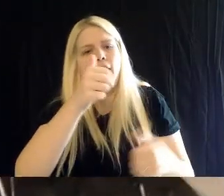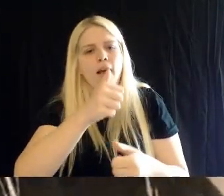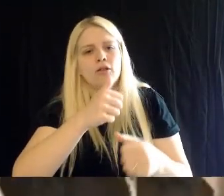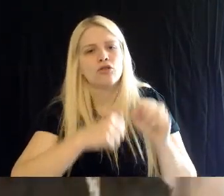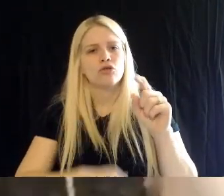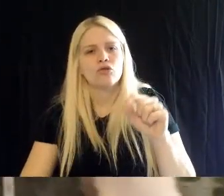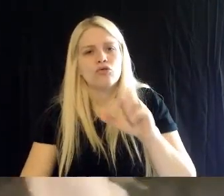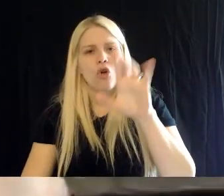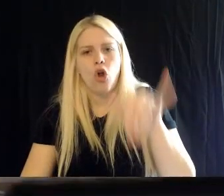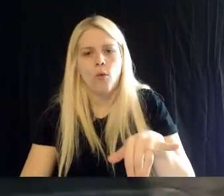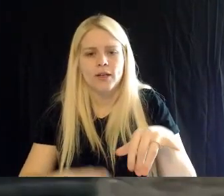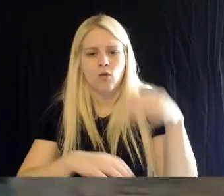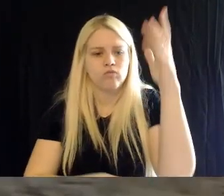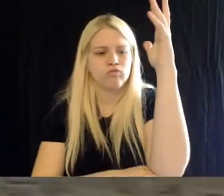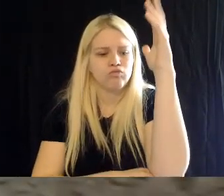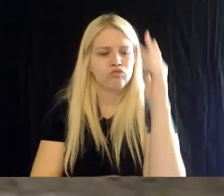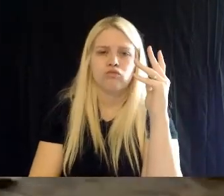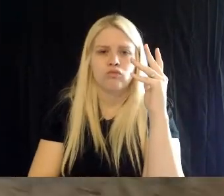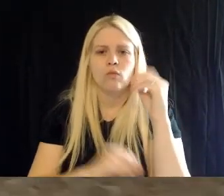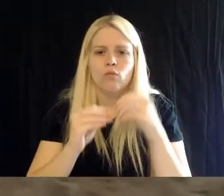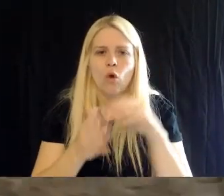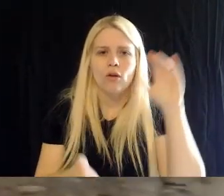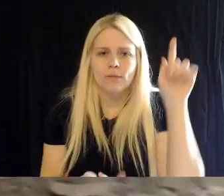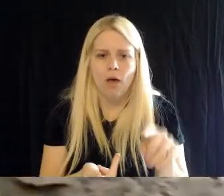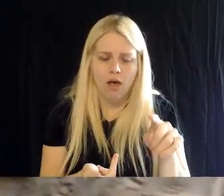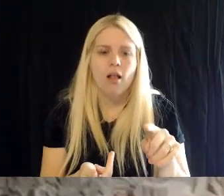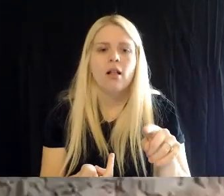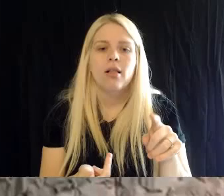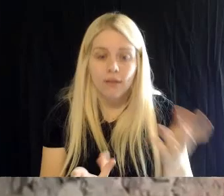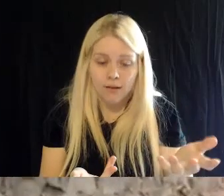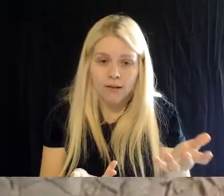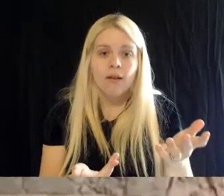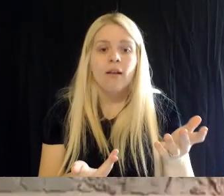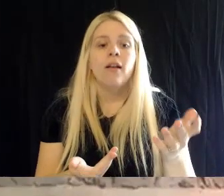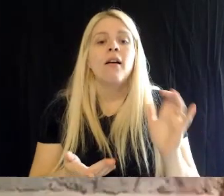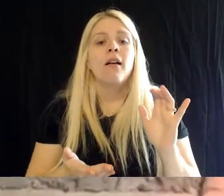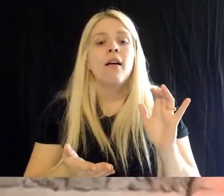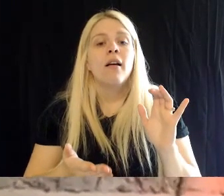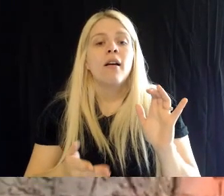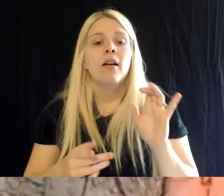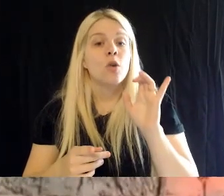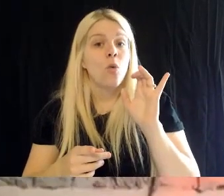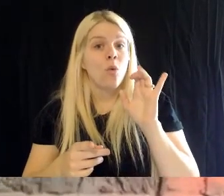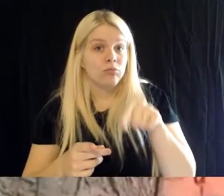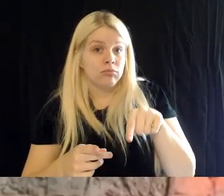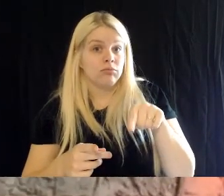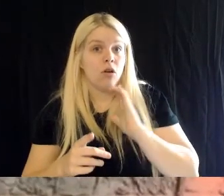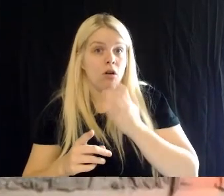rainforest is pretty representative of an actual ground level of a rain forest.